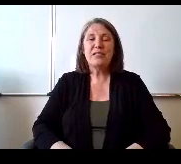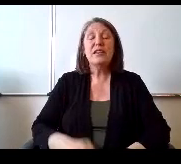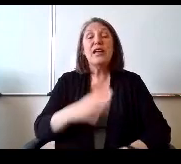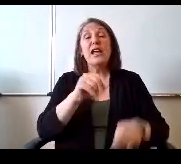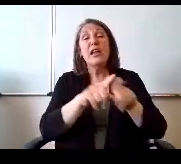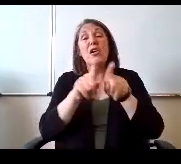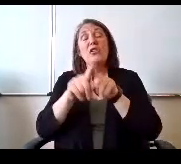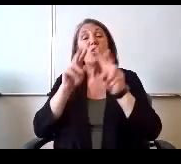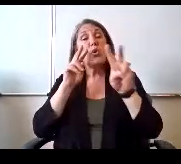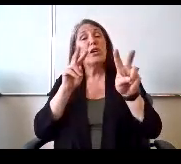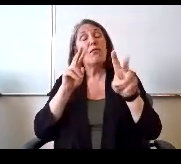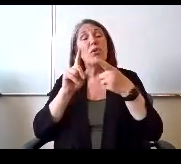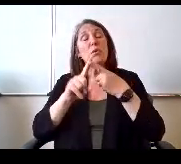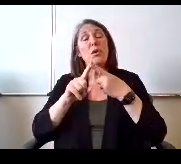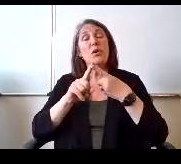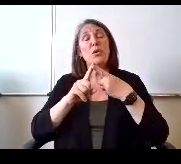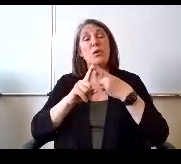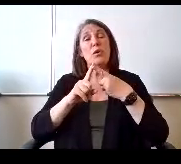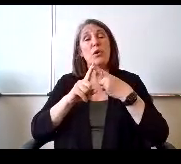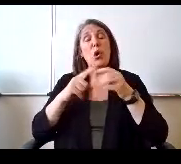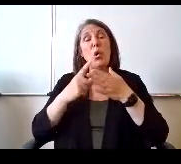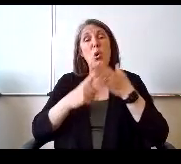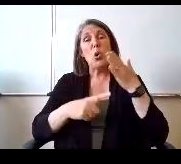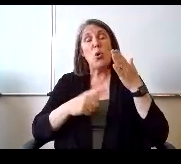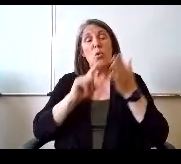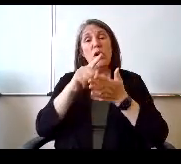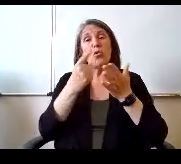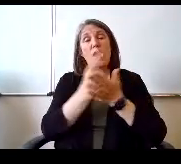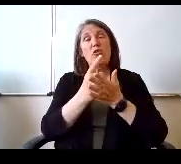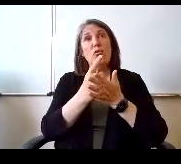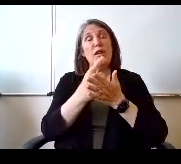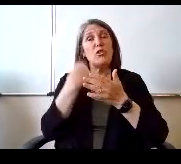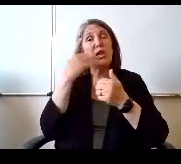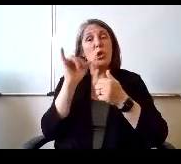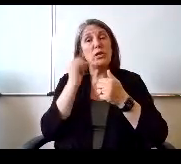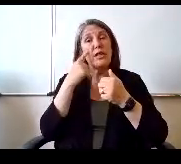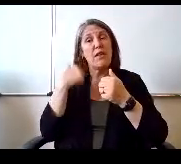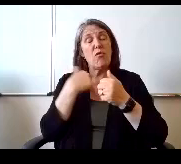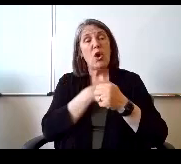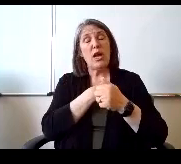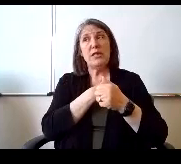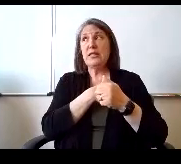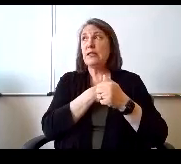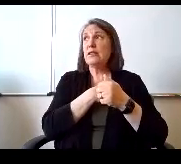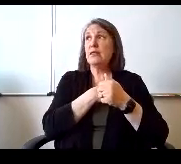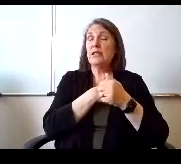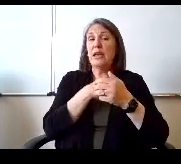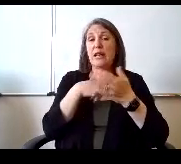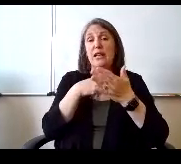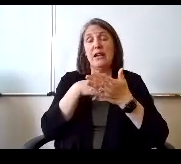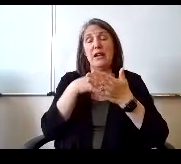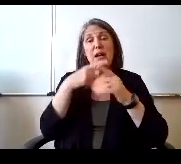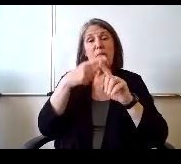starting to look forward to what graduation holds here for us another month and a half.